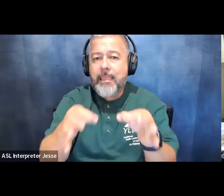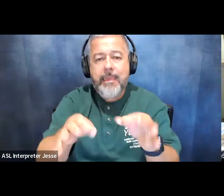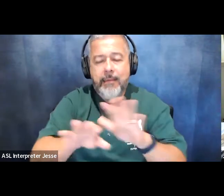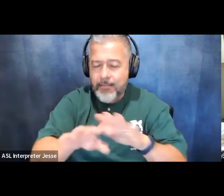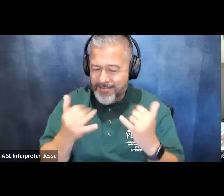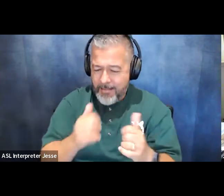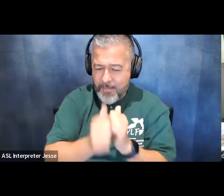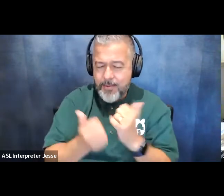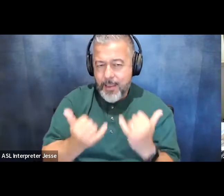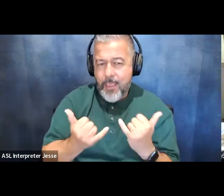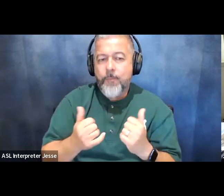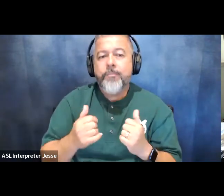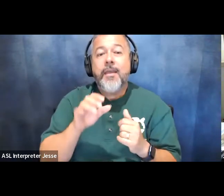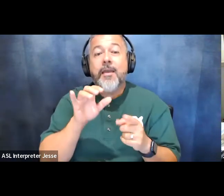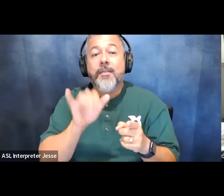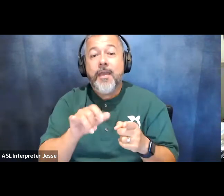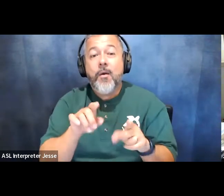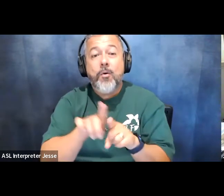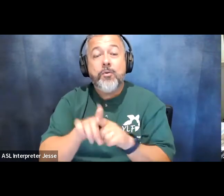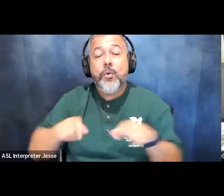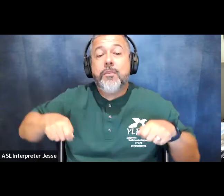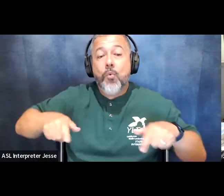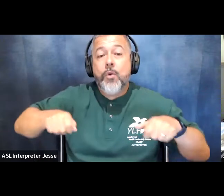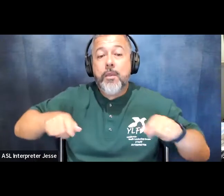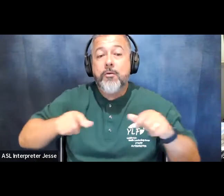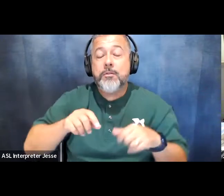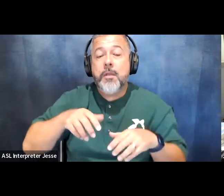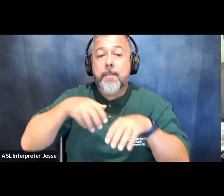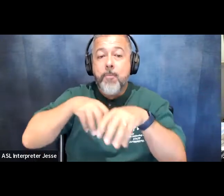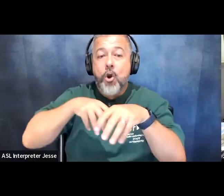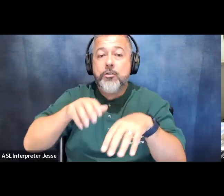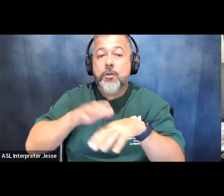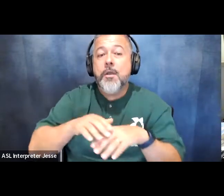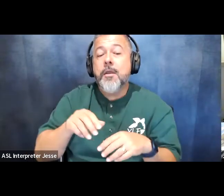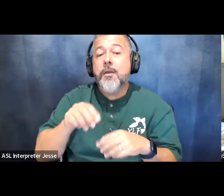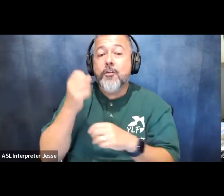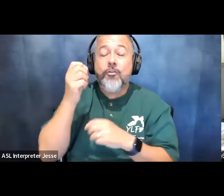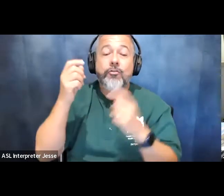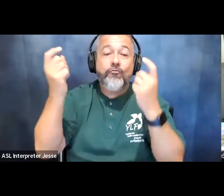of justice march on washington dc the rally that was to follow and led to the capitol crawl